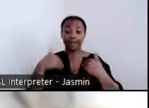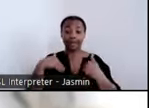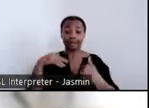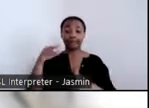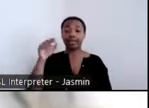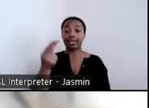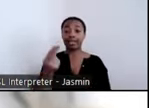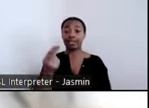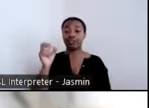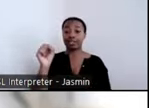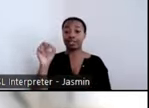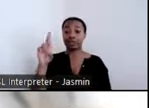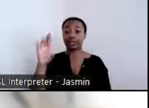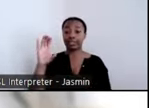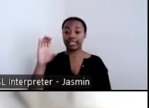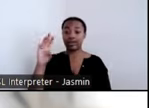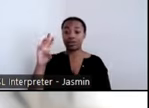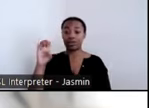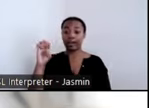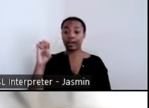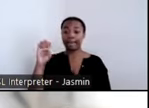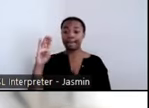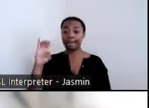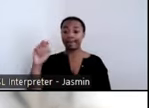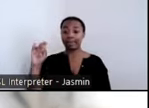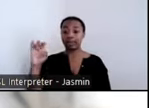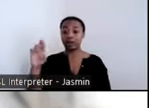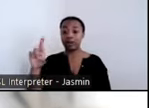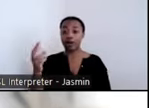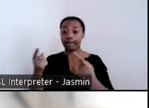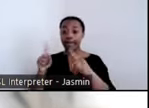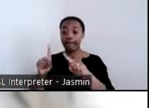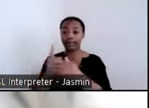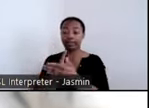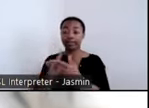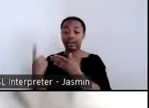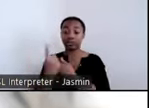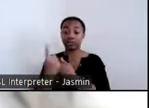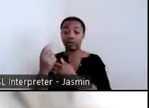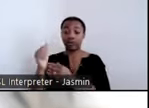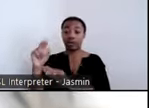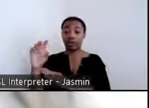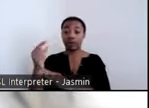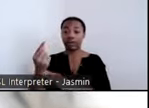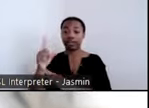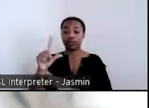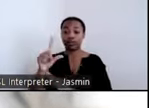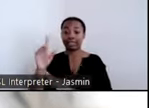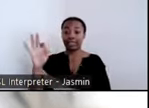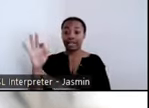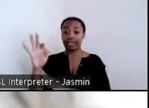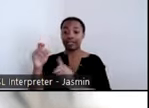webinar coming up. It is next week, it’s going to be on August 29, from 3 to 4